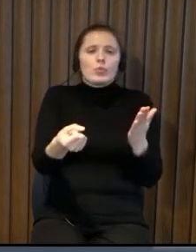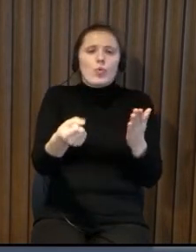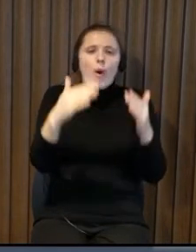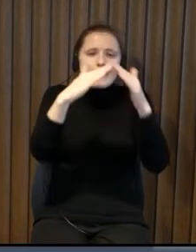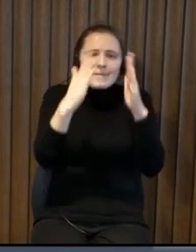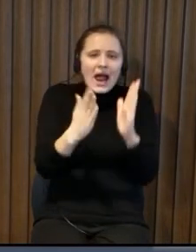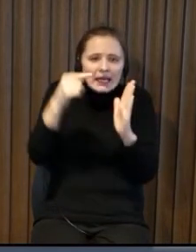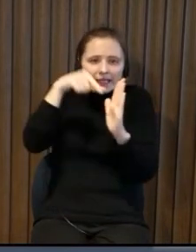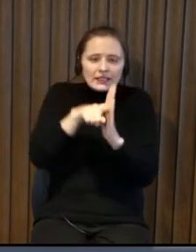you don't